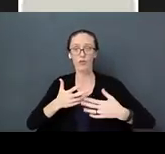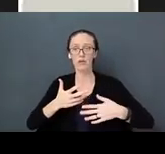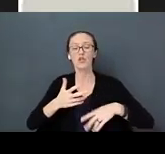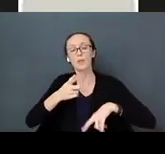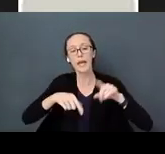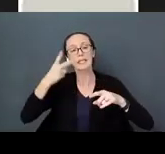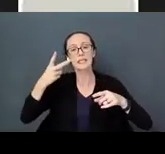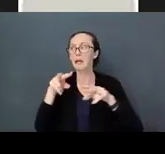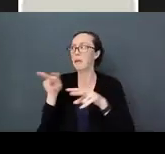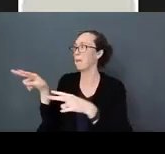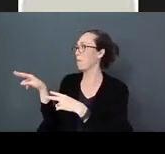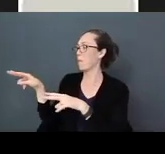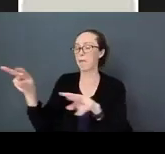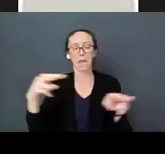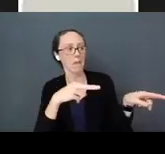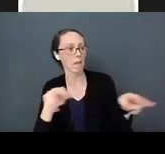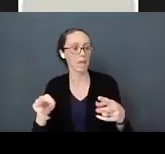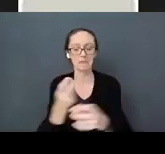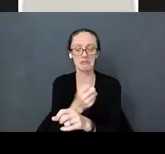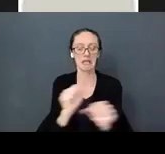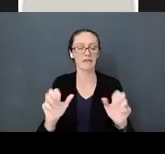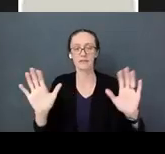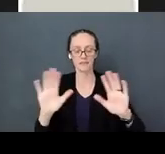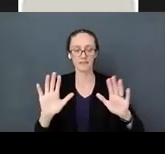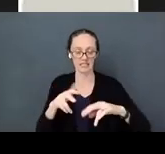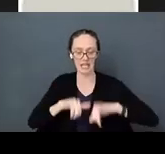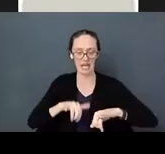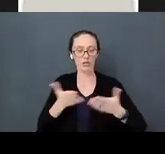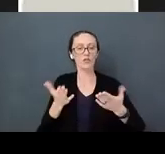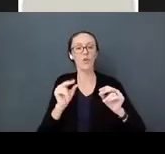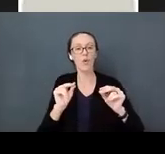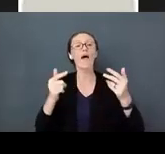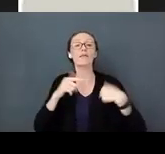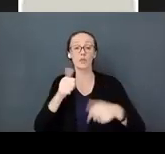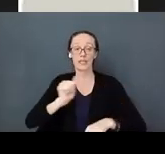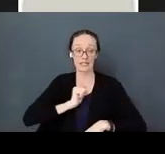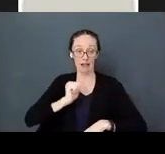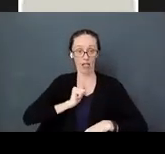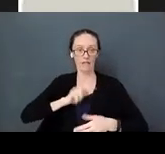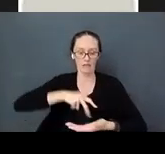is safe for baby. You have to do is get on your hands and knees and on your belly and look around.